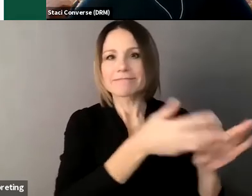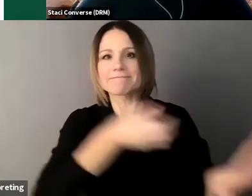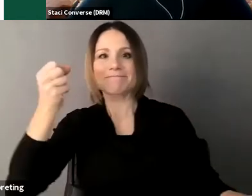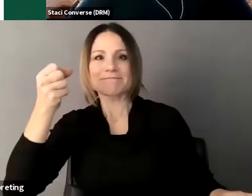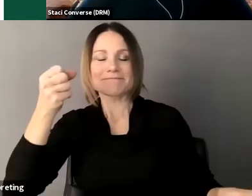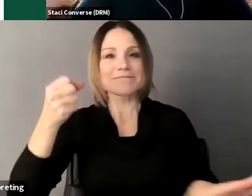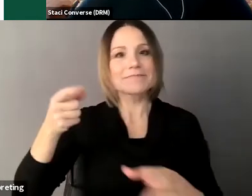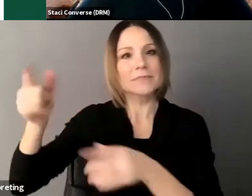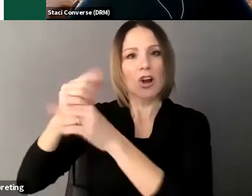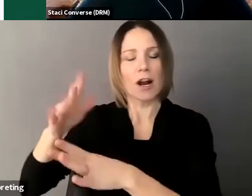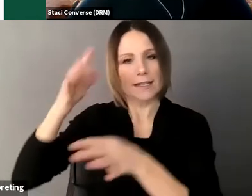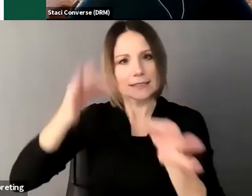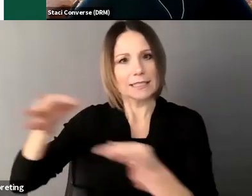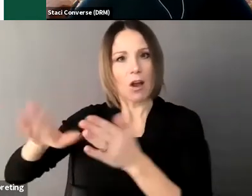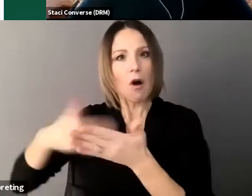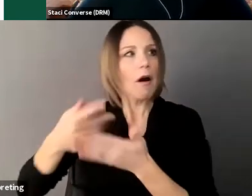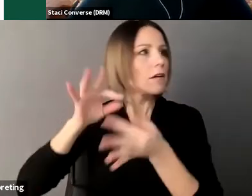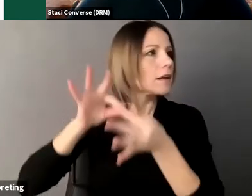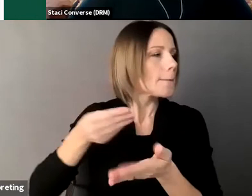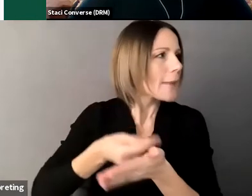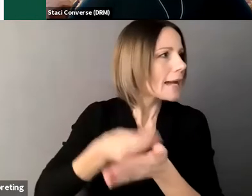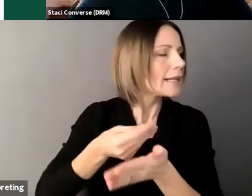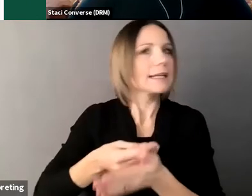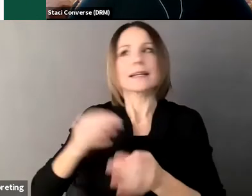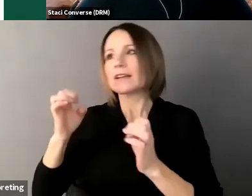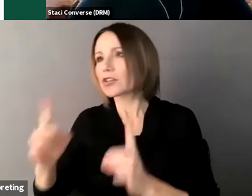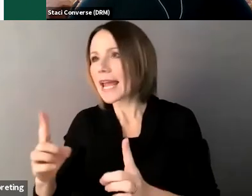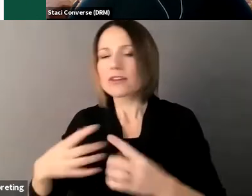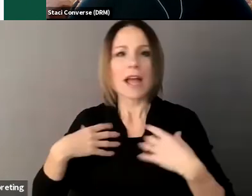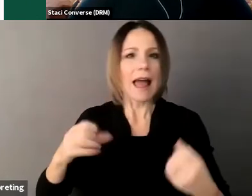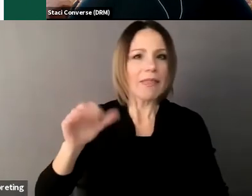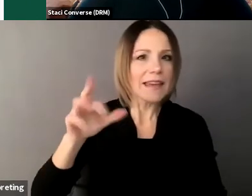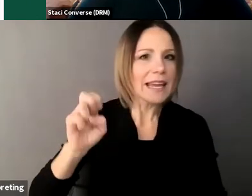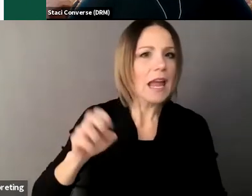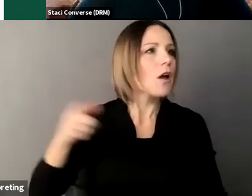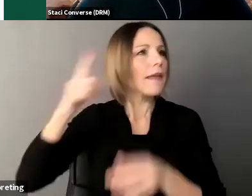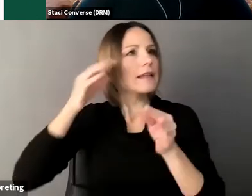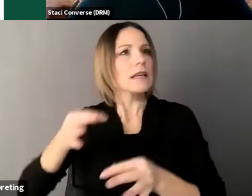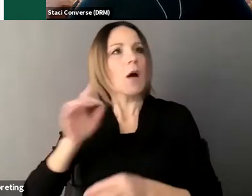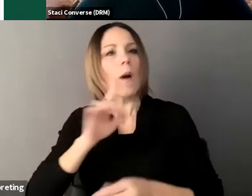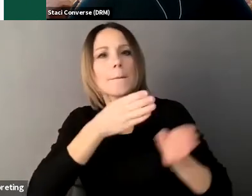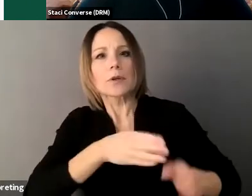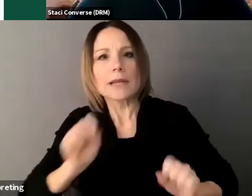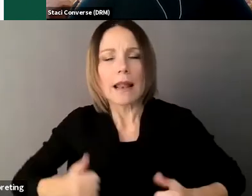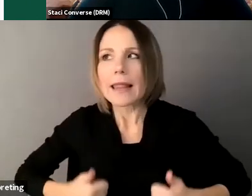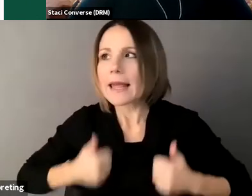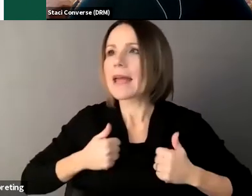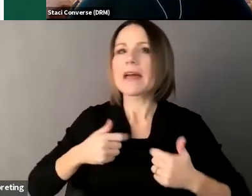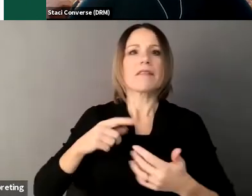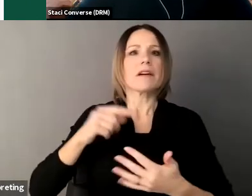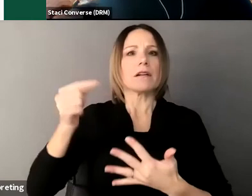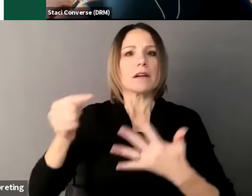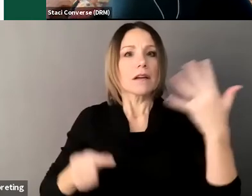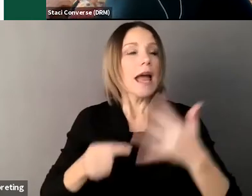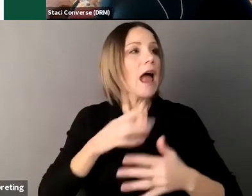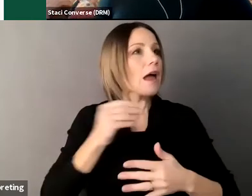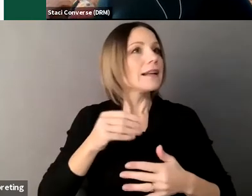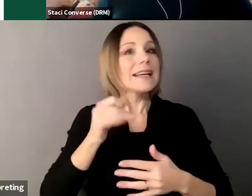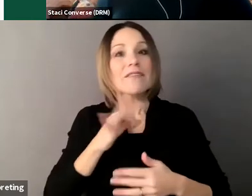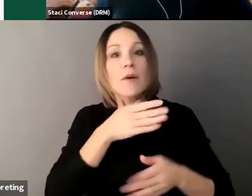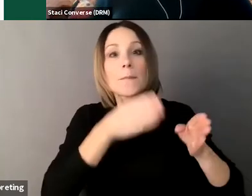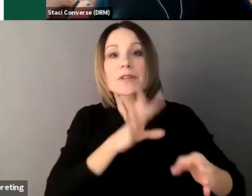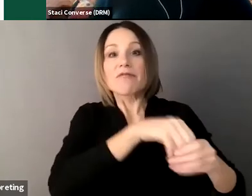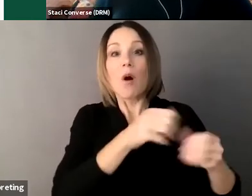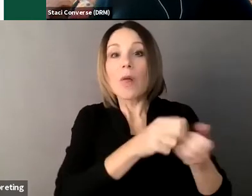health care money education work where to live and the ability to enter into contracts